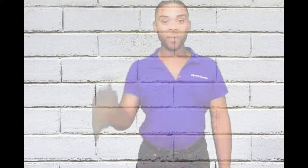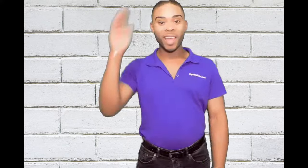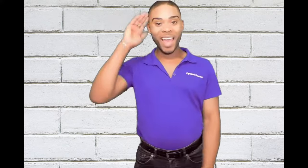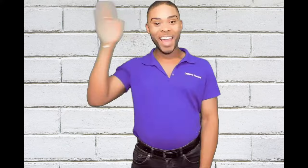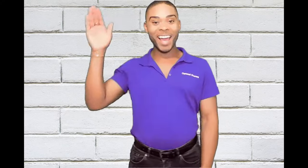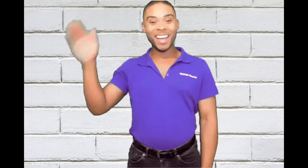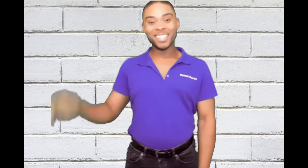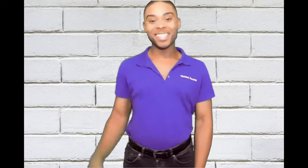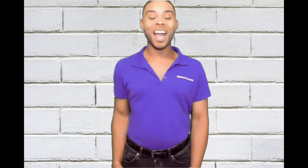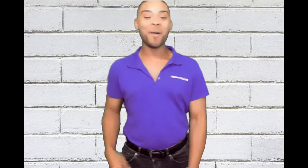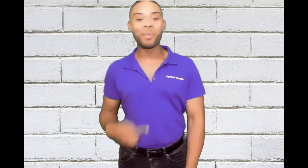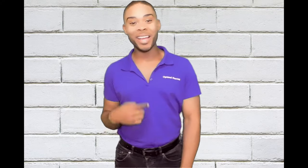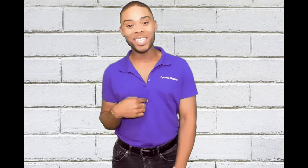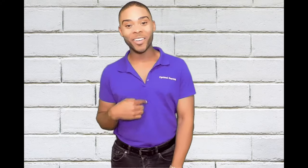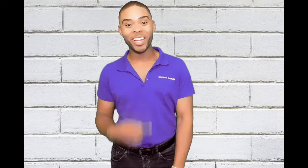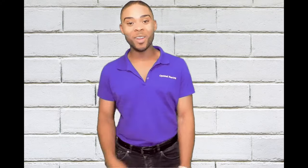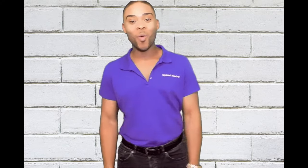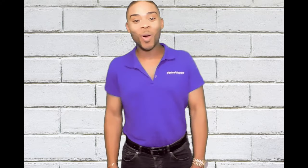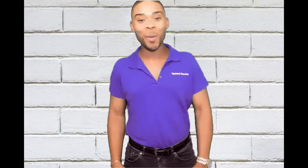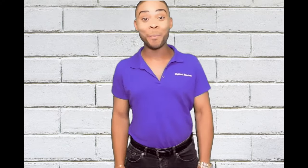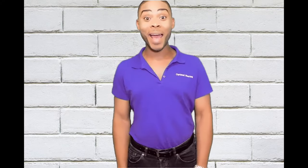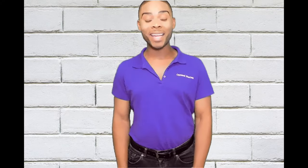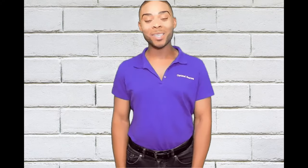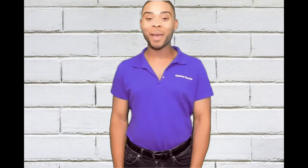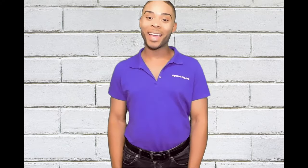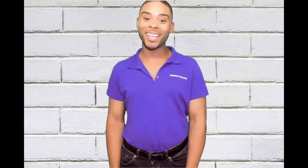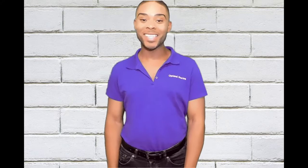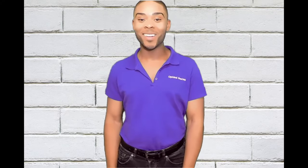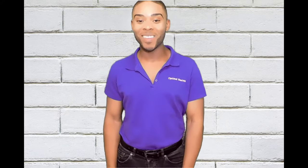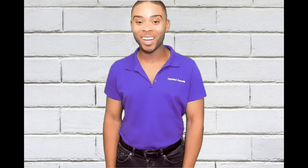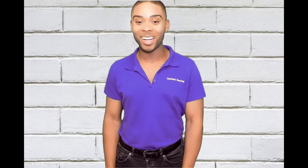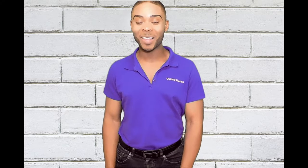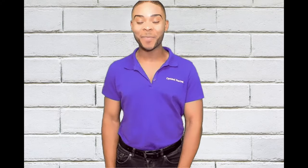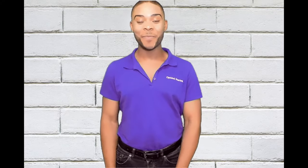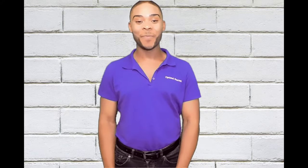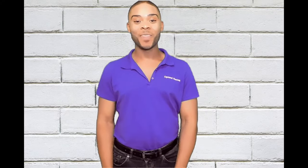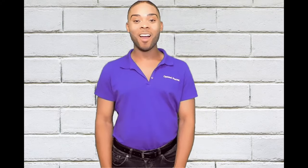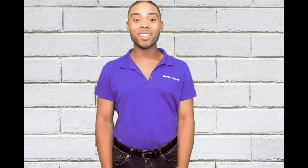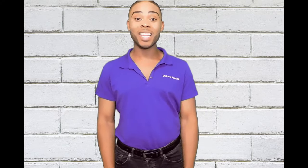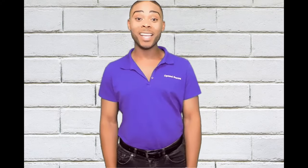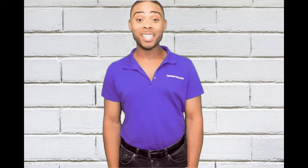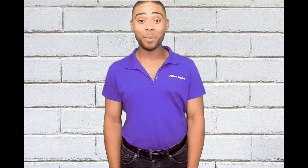Hey guys, I'm Bryce Greene. Welcome BACK to my ASL vlog. On today's episode